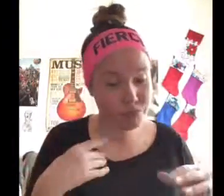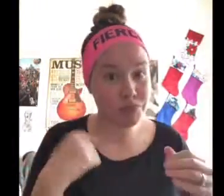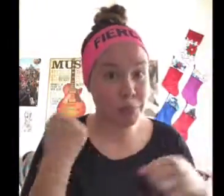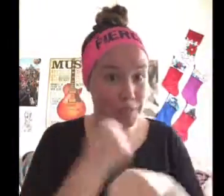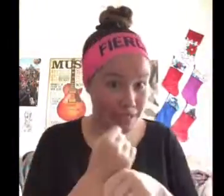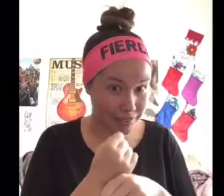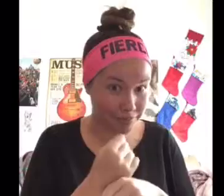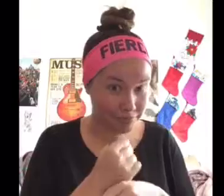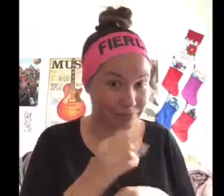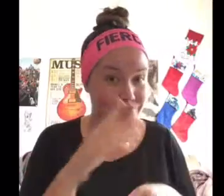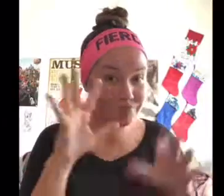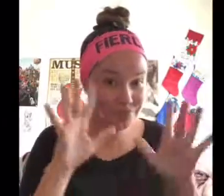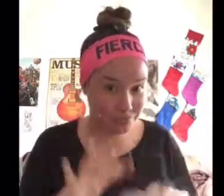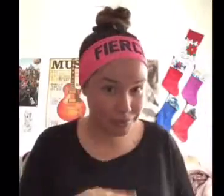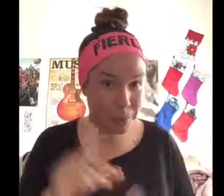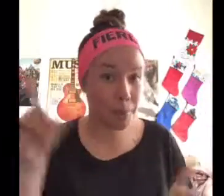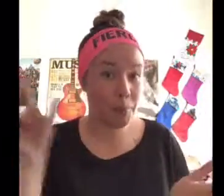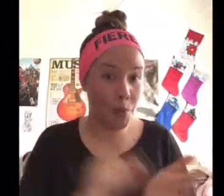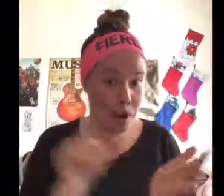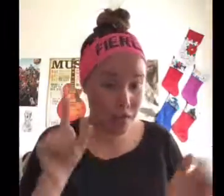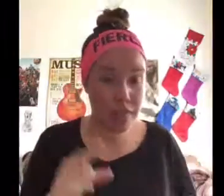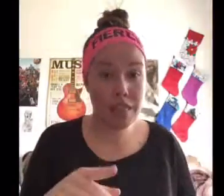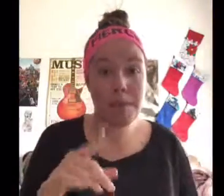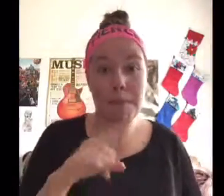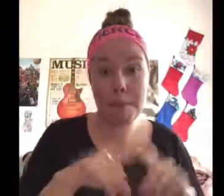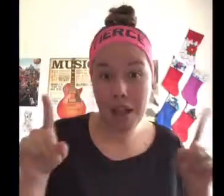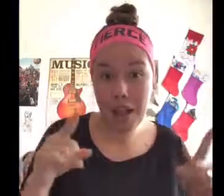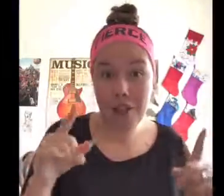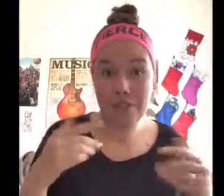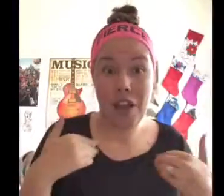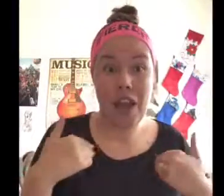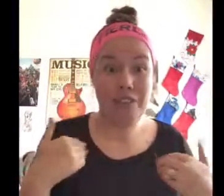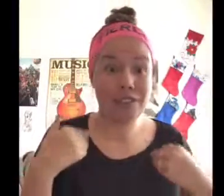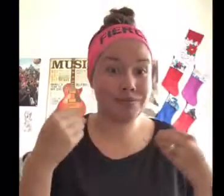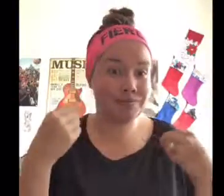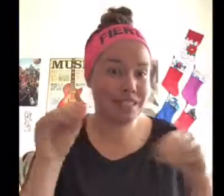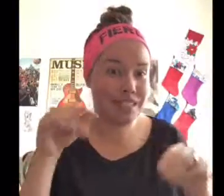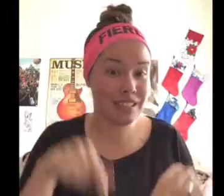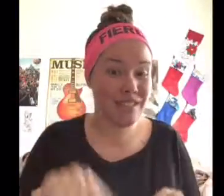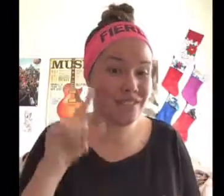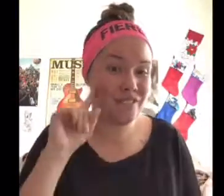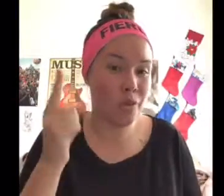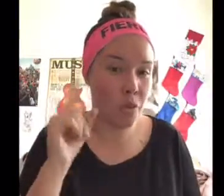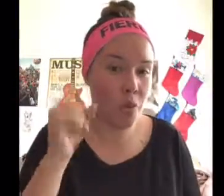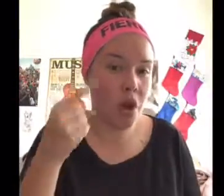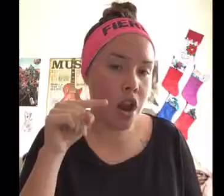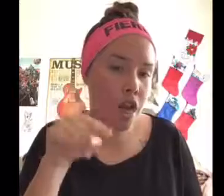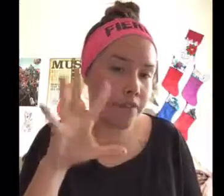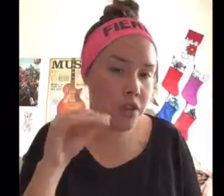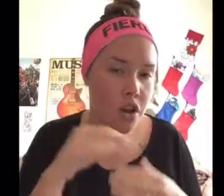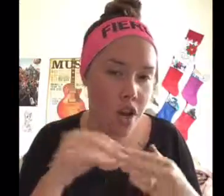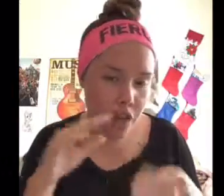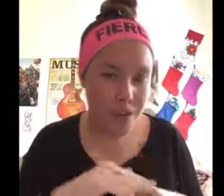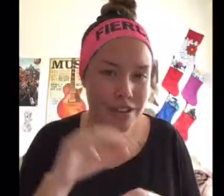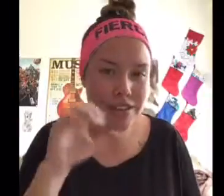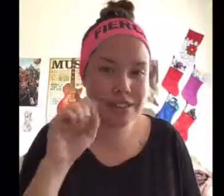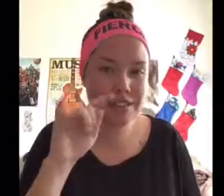I typed this then printed it out But I have simple printable to sell on my Etsy for $1.50